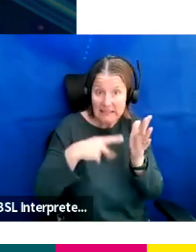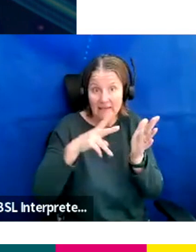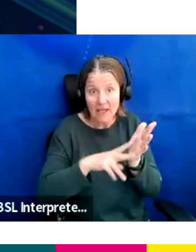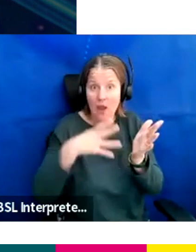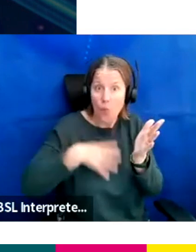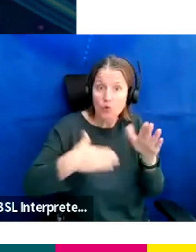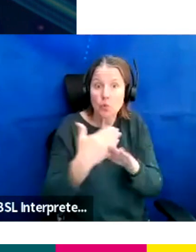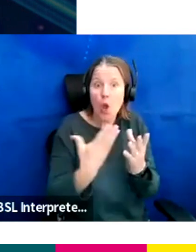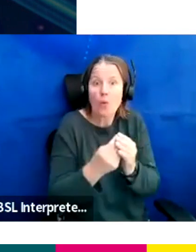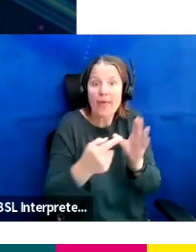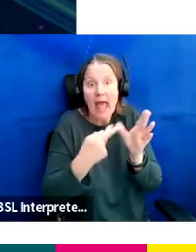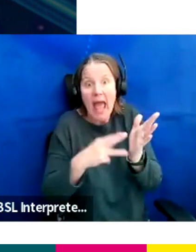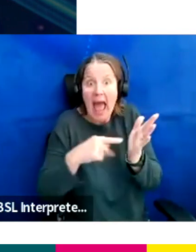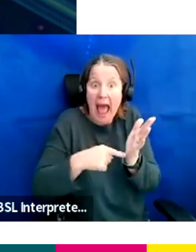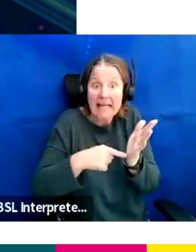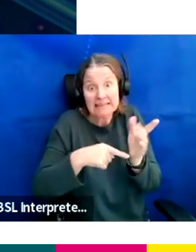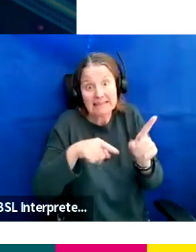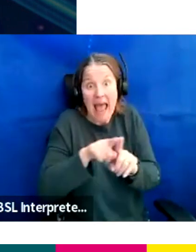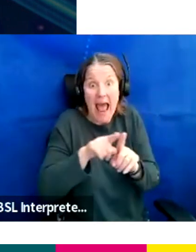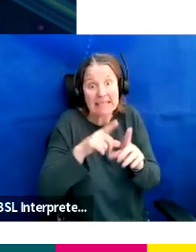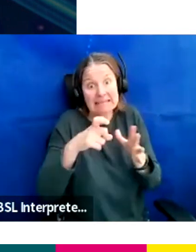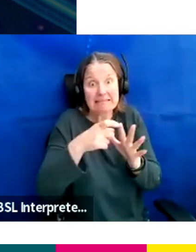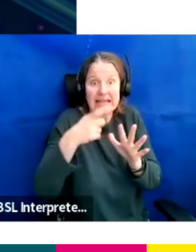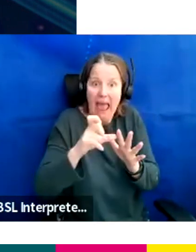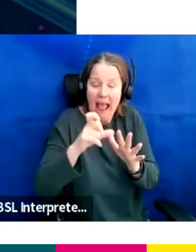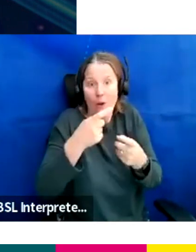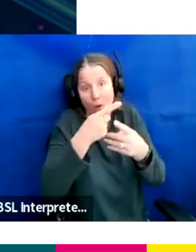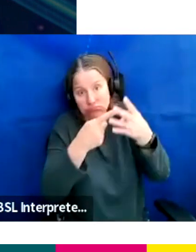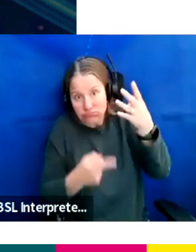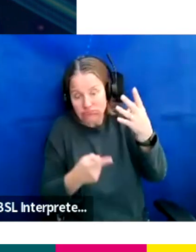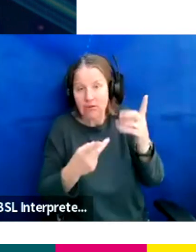with Ant & Dec or others, then this is the place to be.